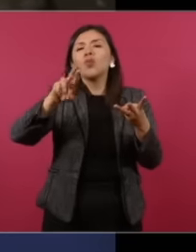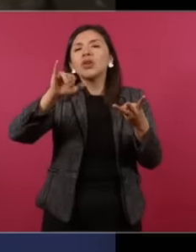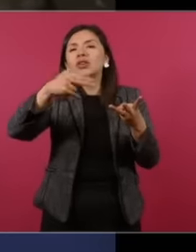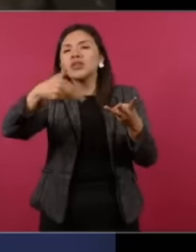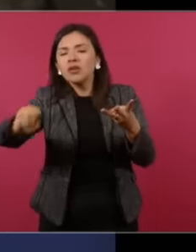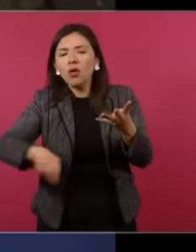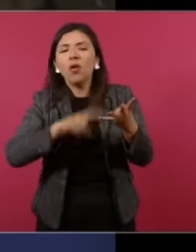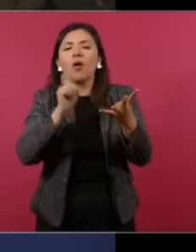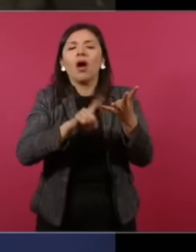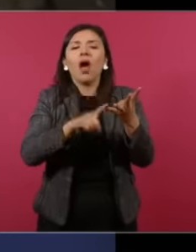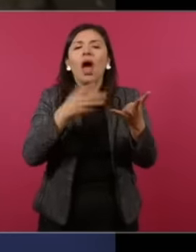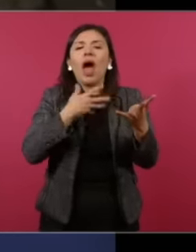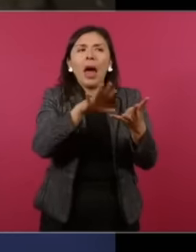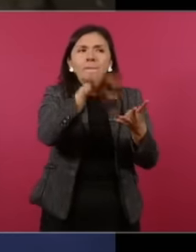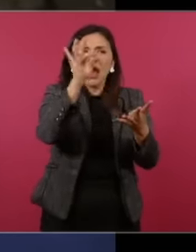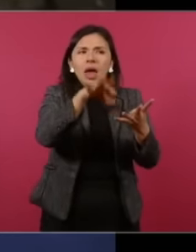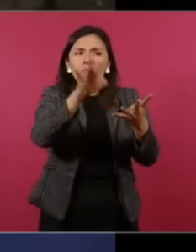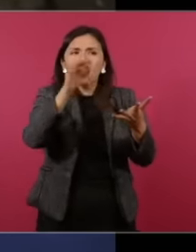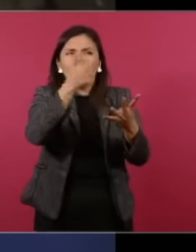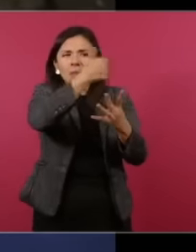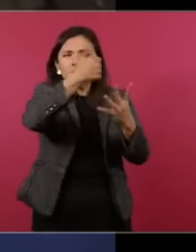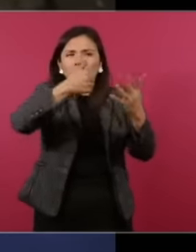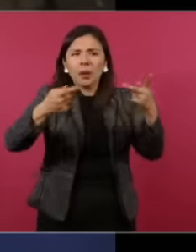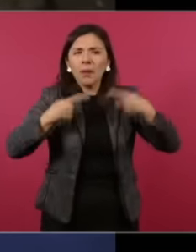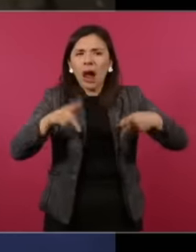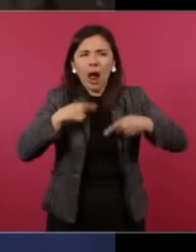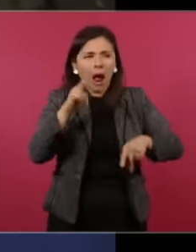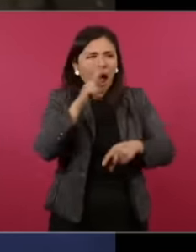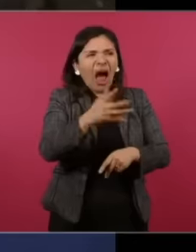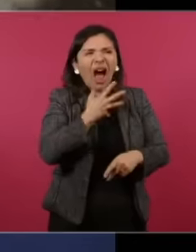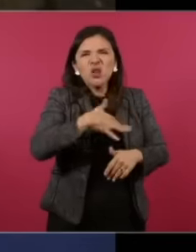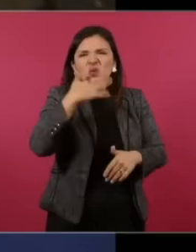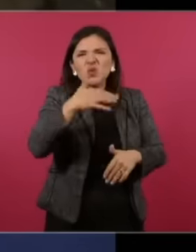properties of the Secretary of Federal public health, no one is supposed to know